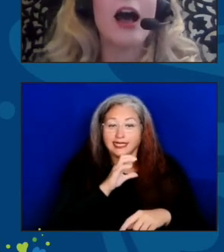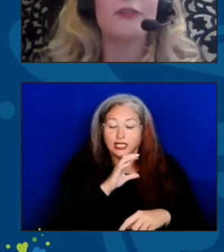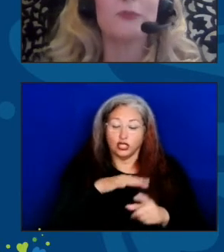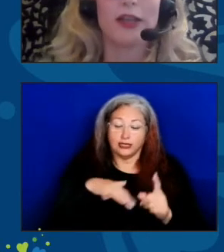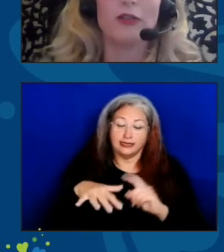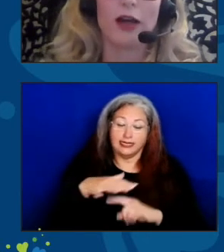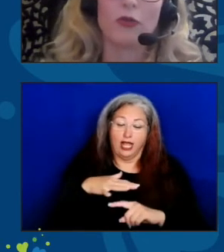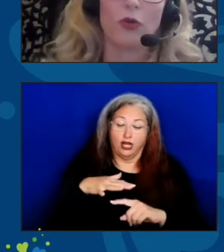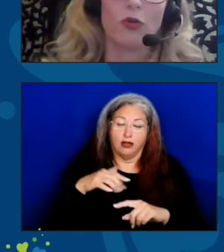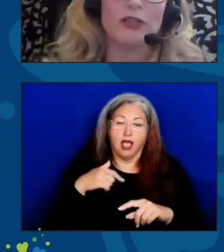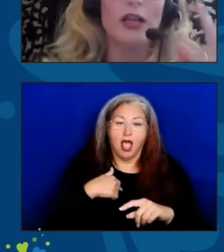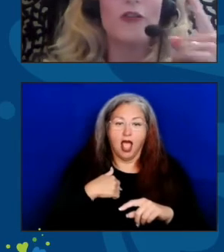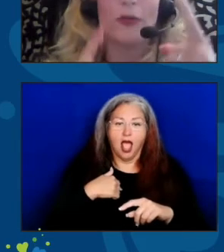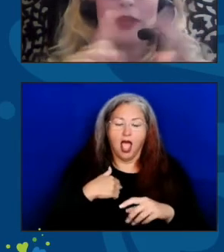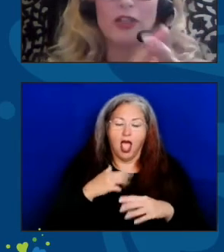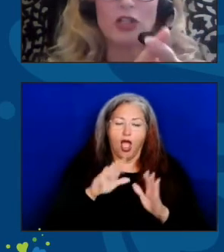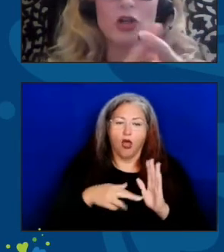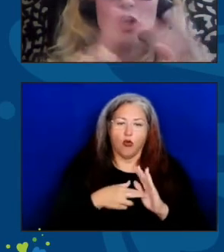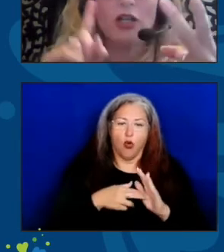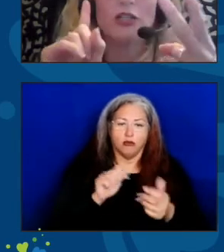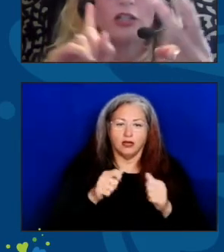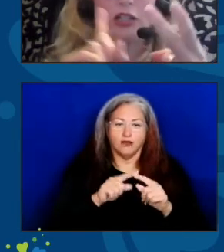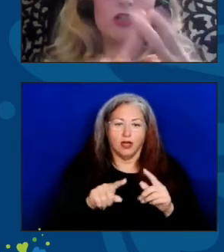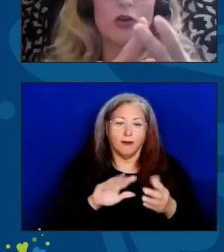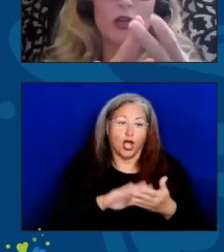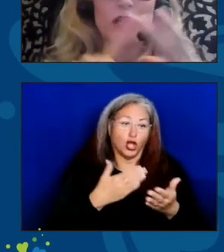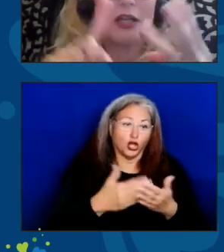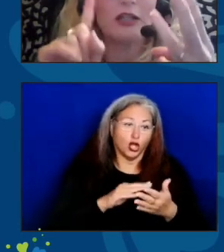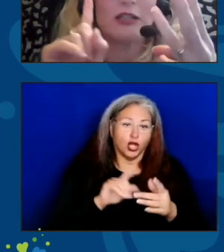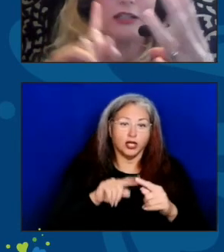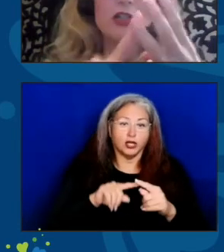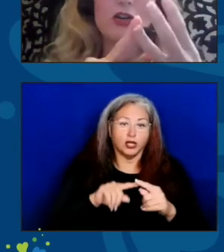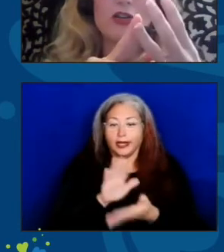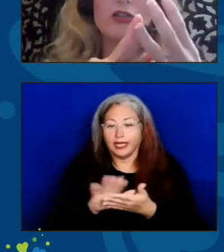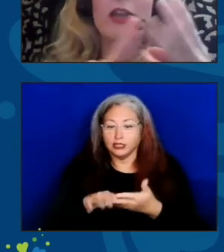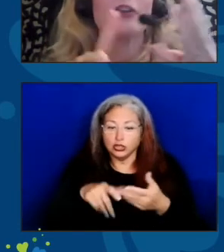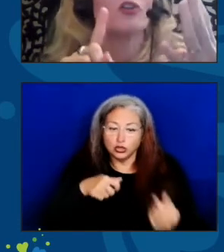I've played a lot of roles. From kitchen cook to custodian to senior entertainer,